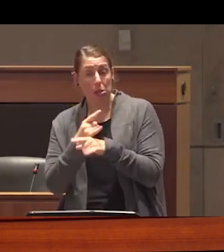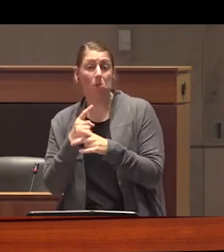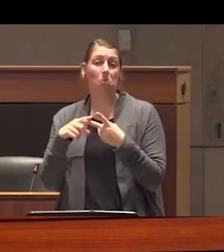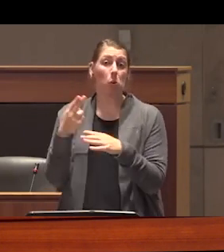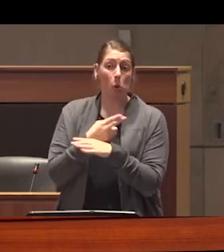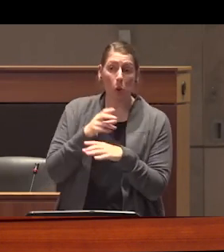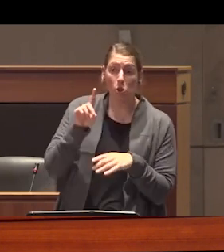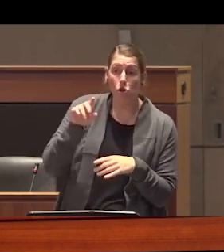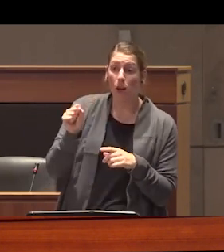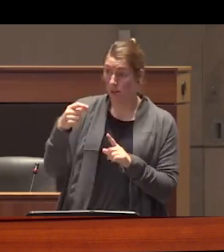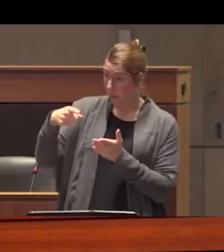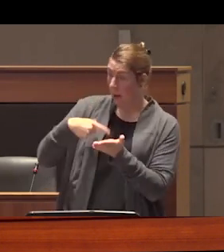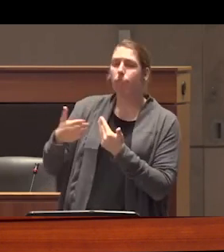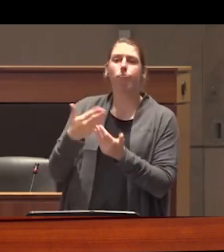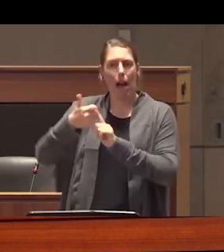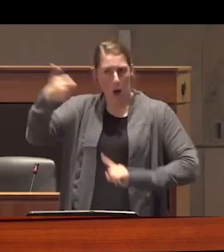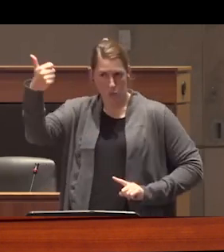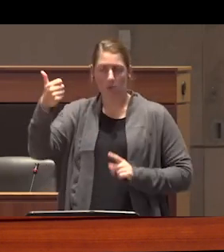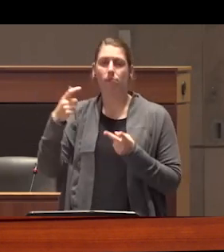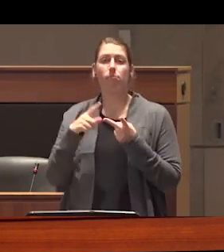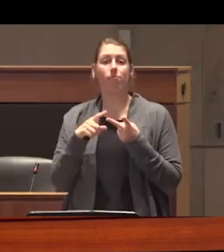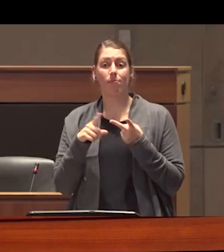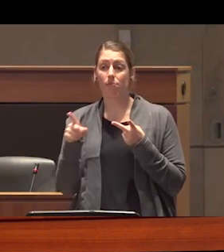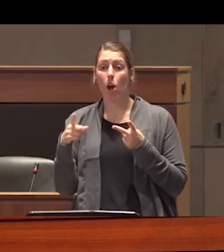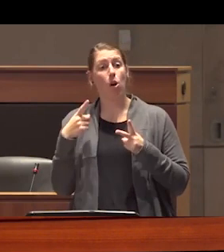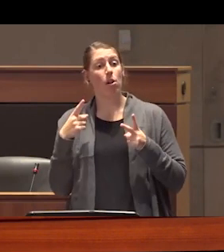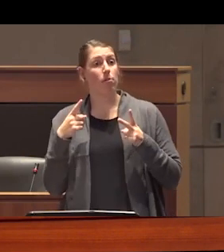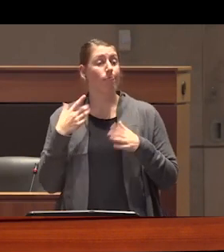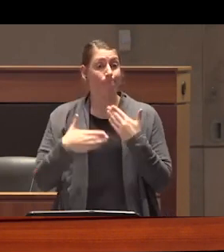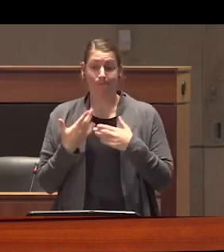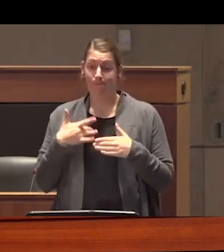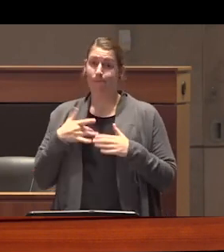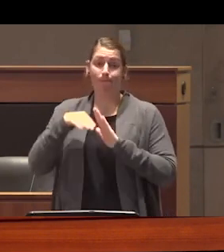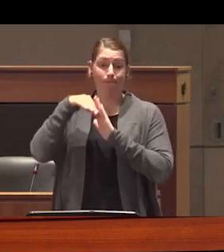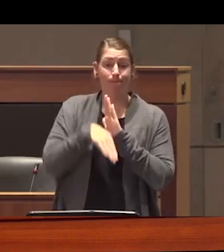paid right when they have reduced drug tolerance and the rates of fatal overdose have increased